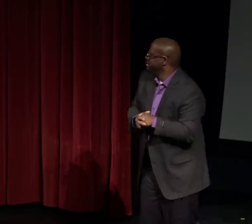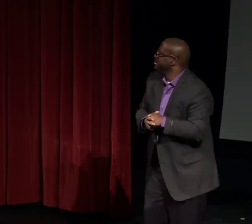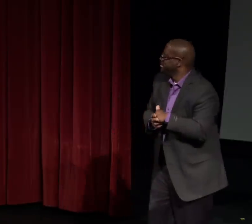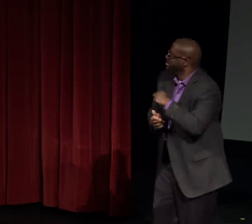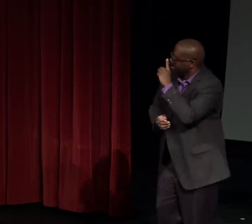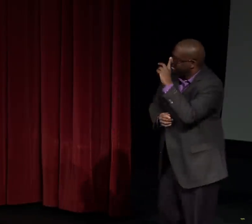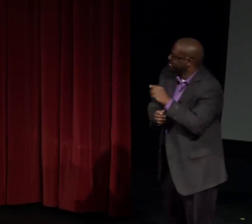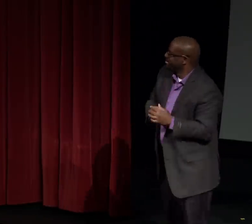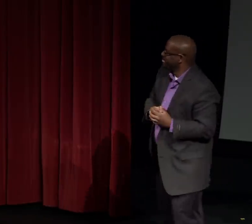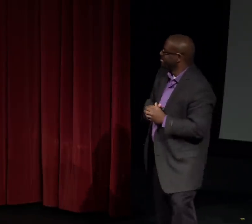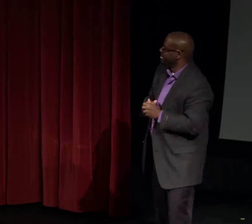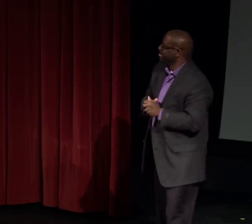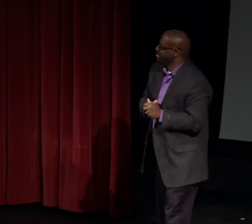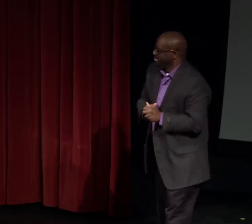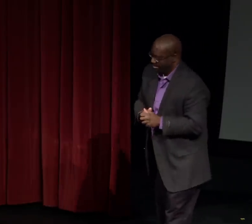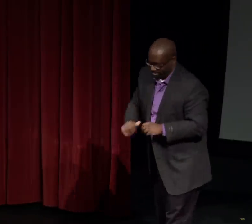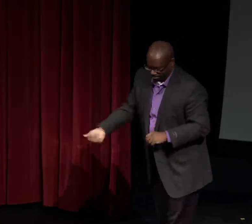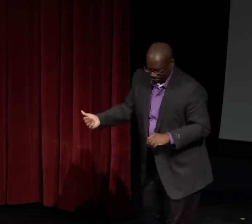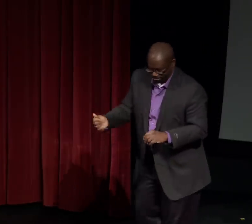It was unintentional. And then she changed it back later.